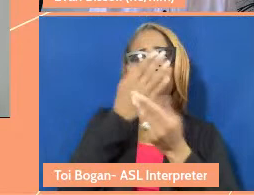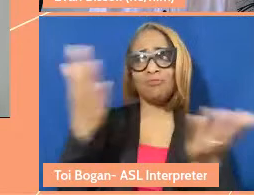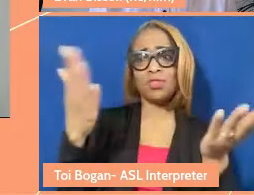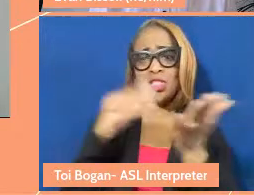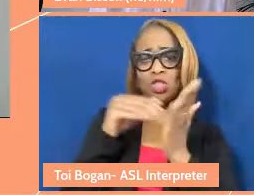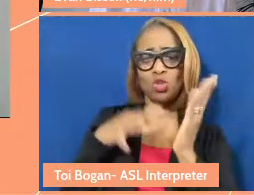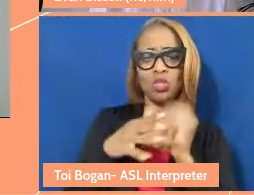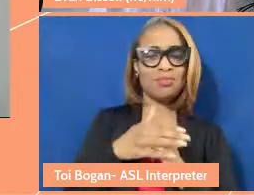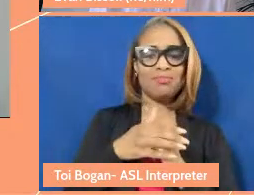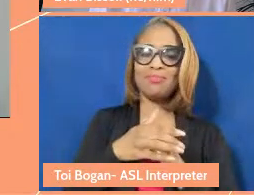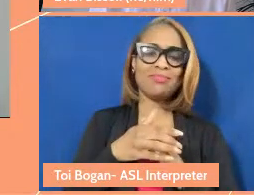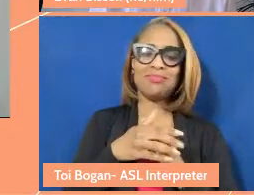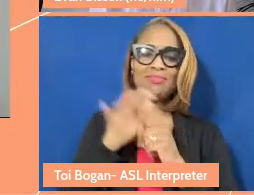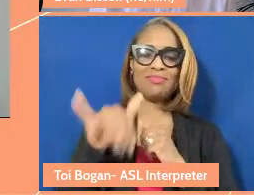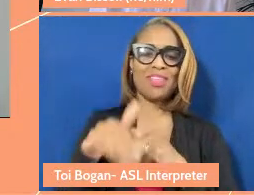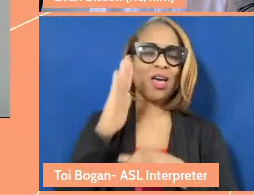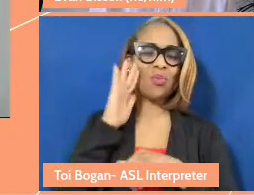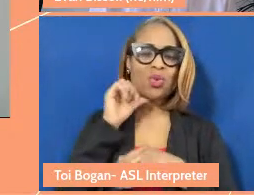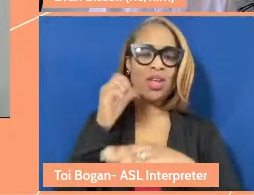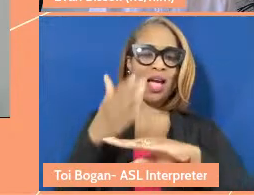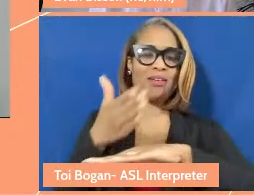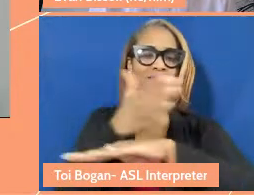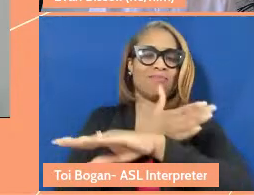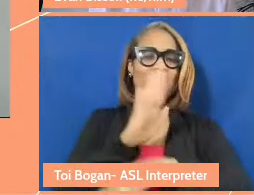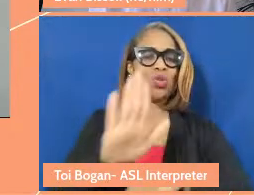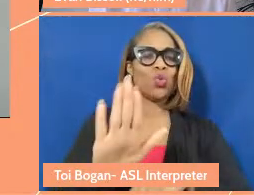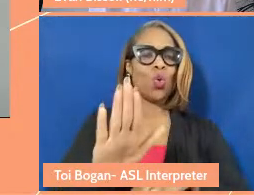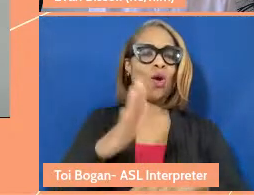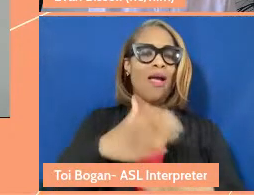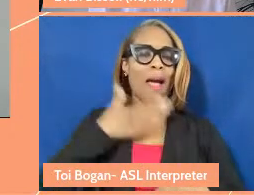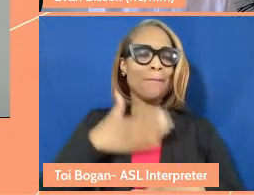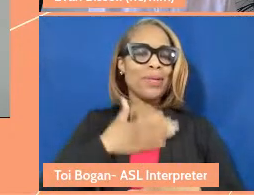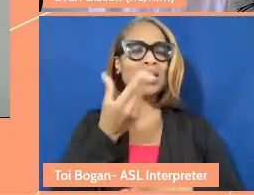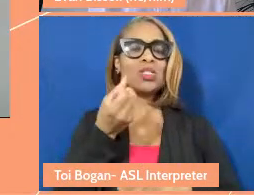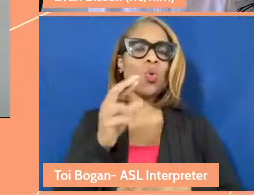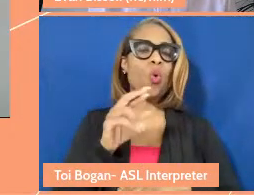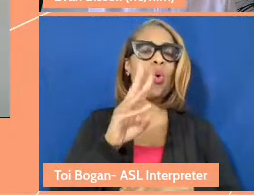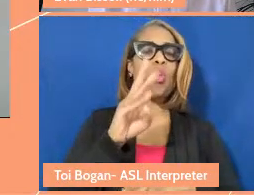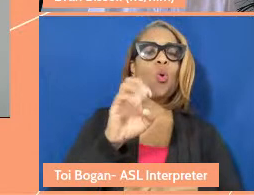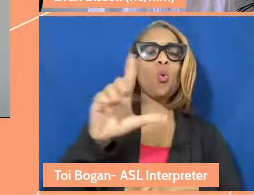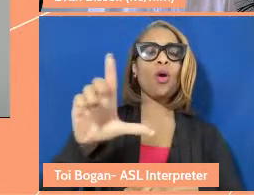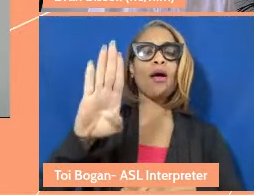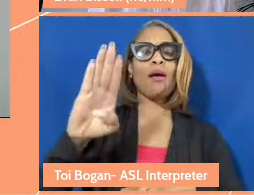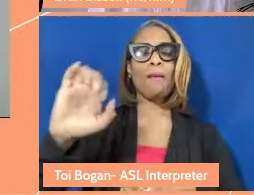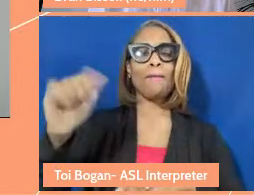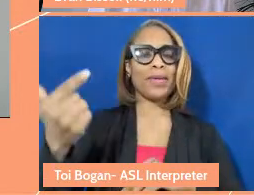not enhance your wellbeing and happiness." Right? And that's good. I mean, it's like